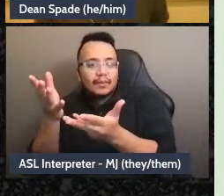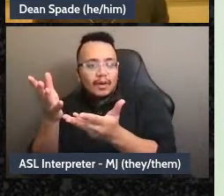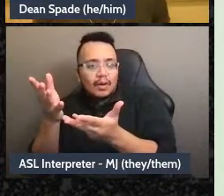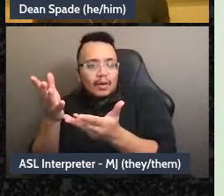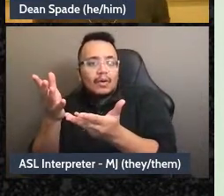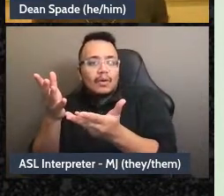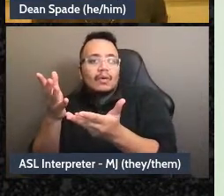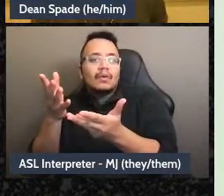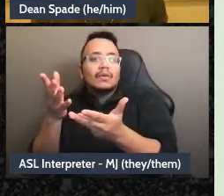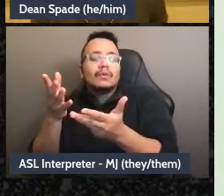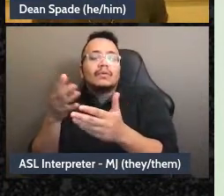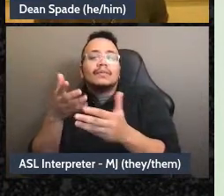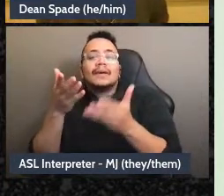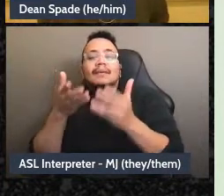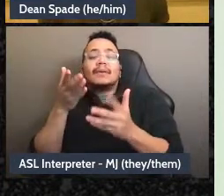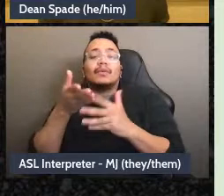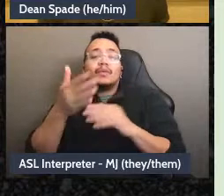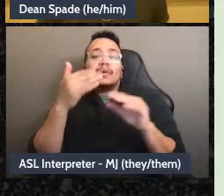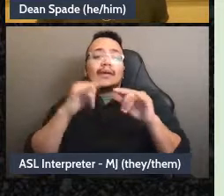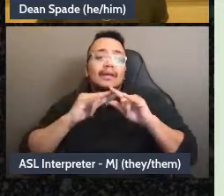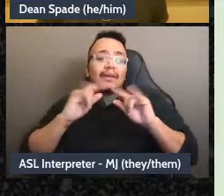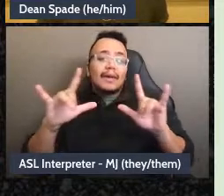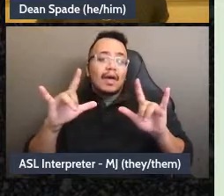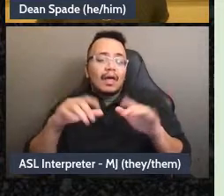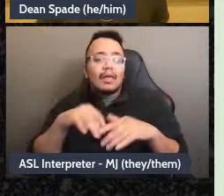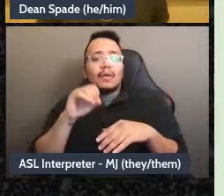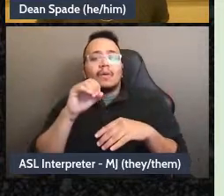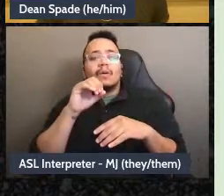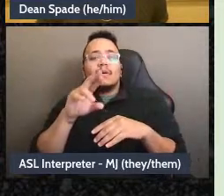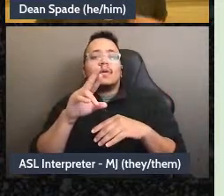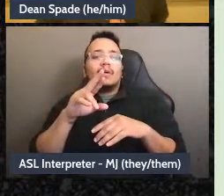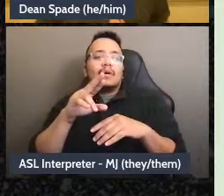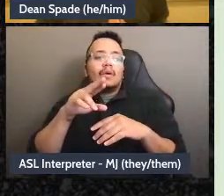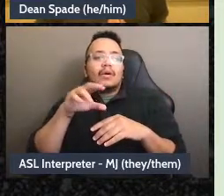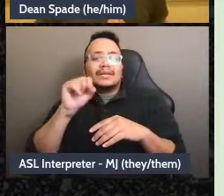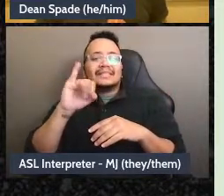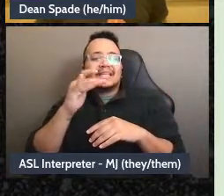things whether it's our Listserv or a Signal Thread or whatever so that if I'm in the group I